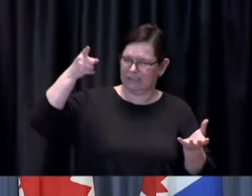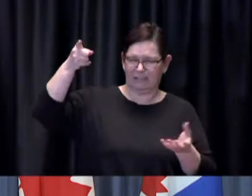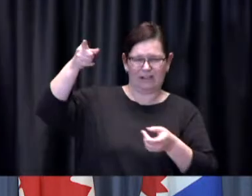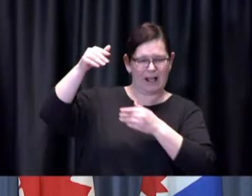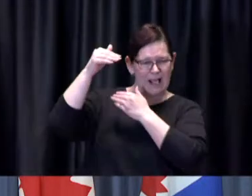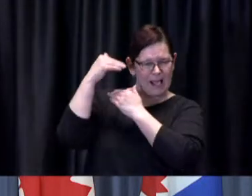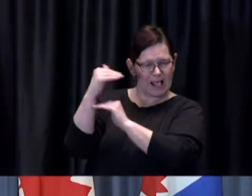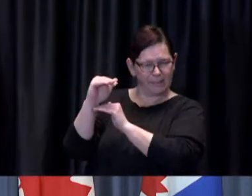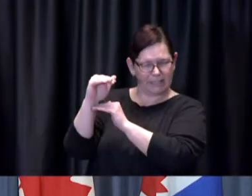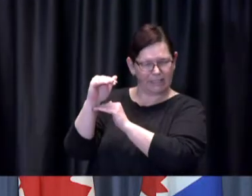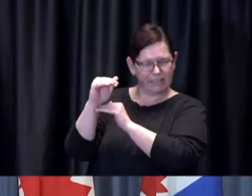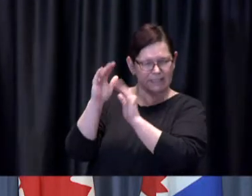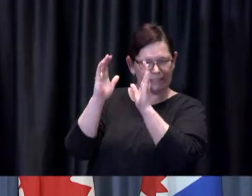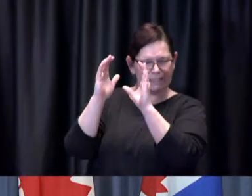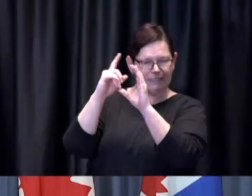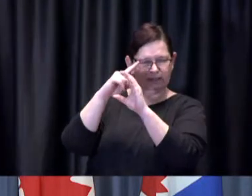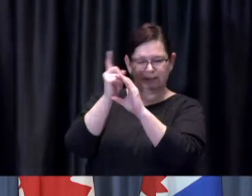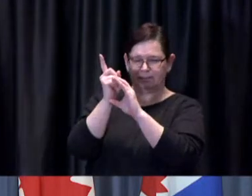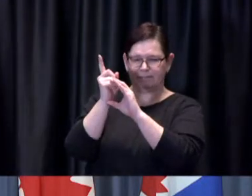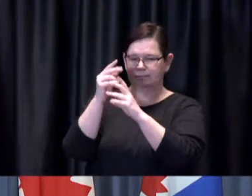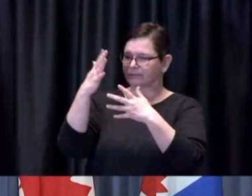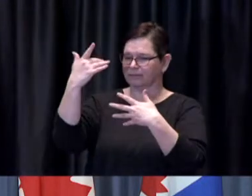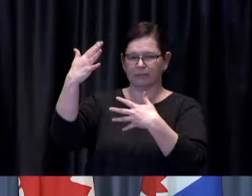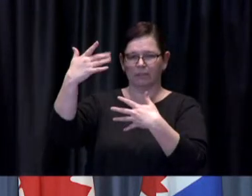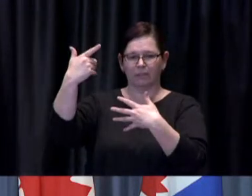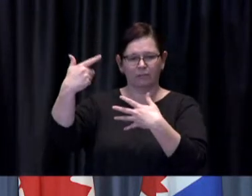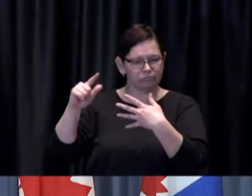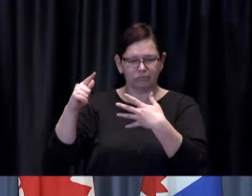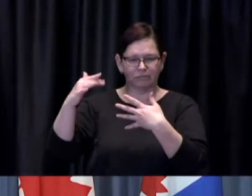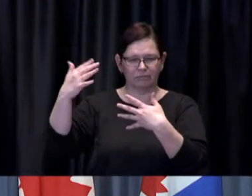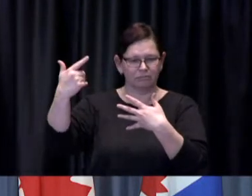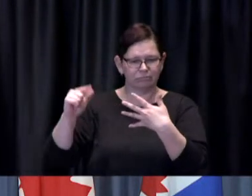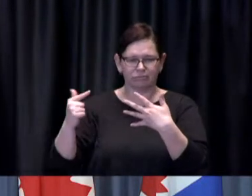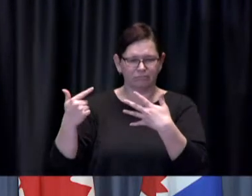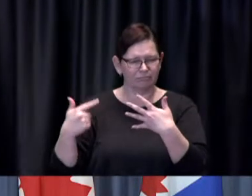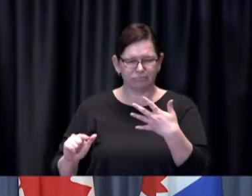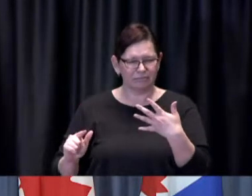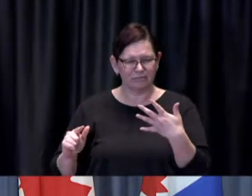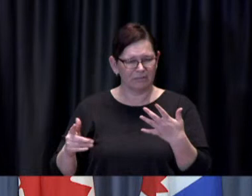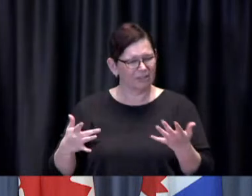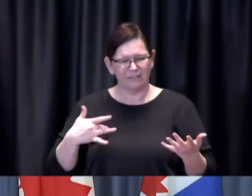age maybe opening up to other people that are supposed to be in the second phase a little